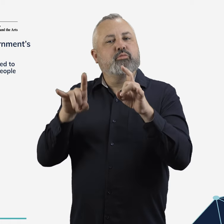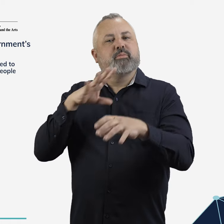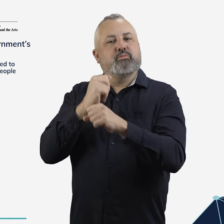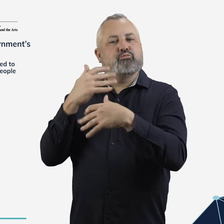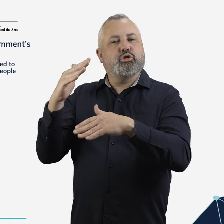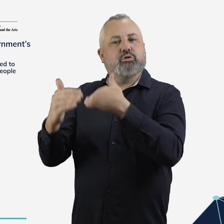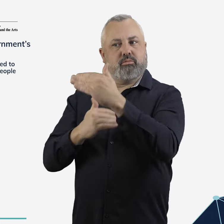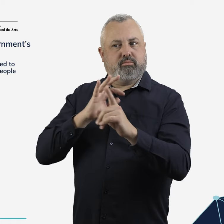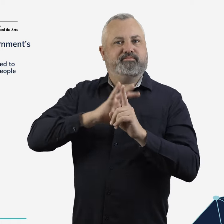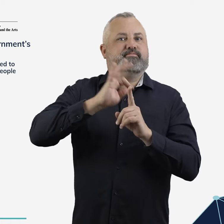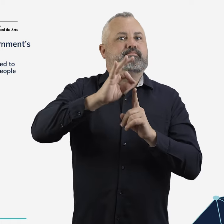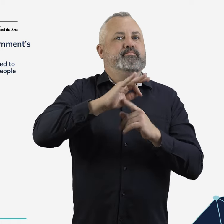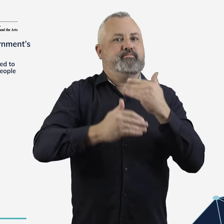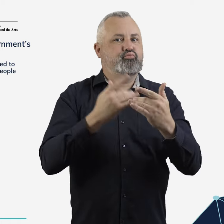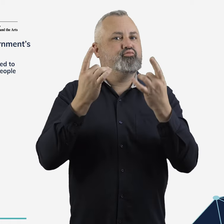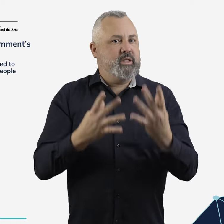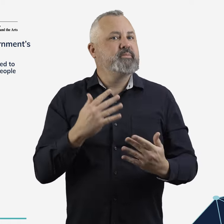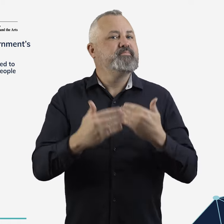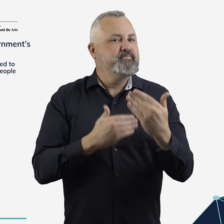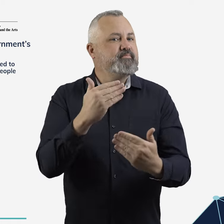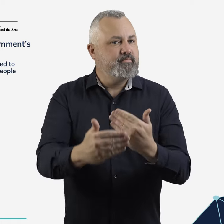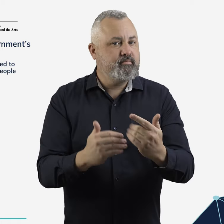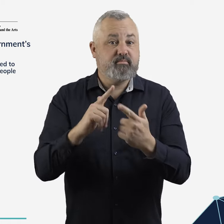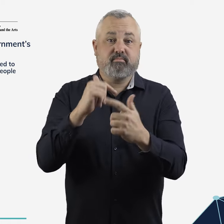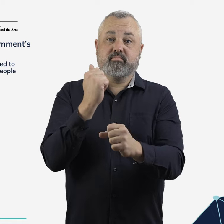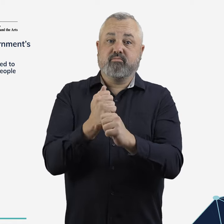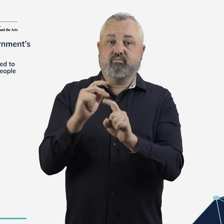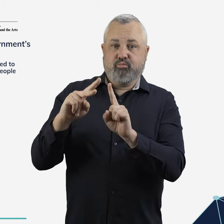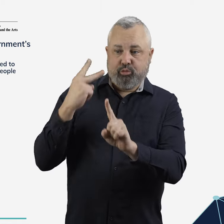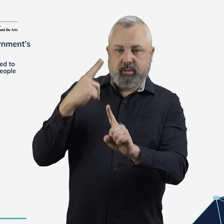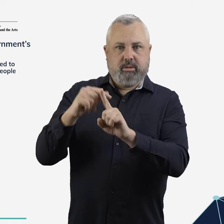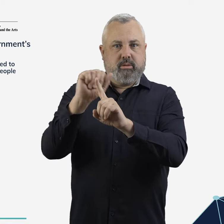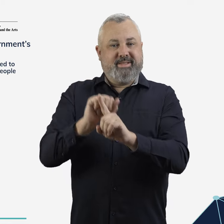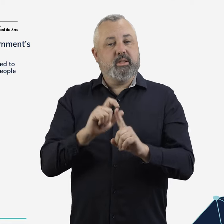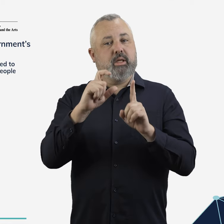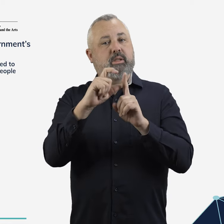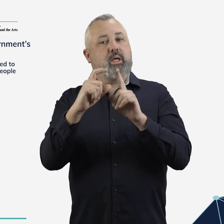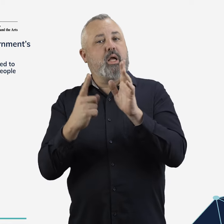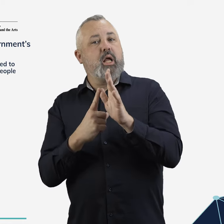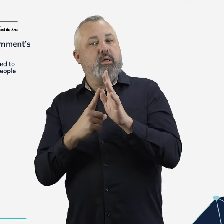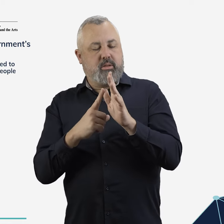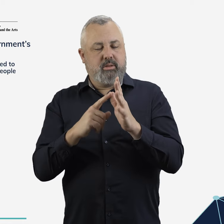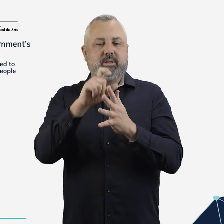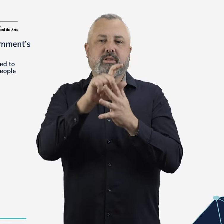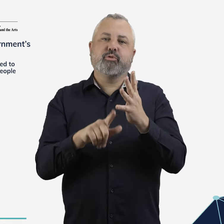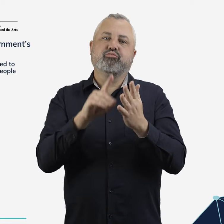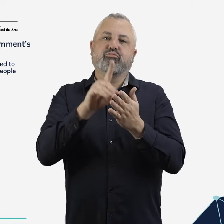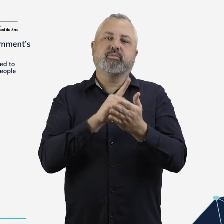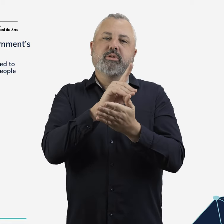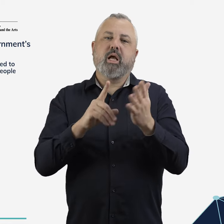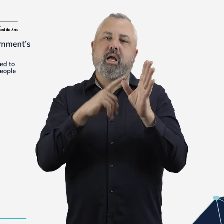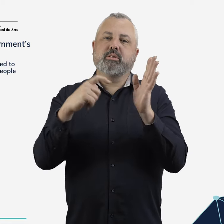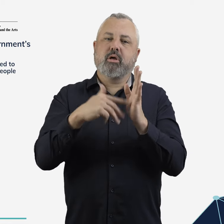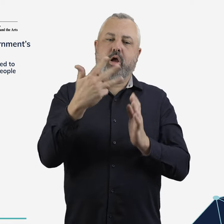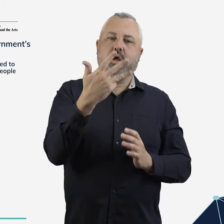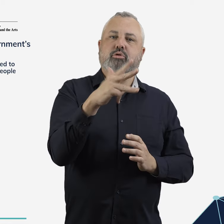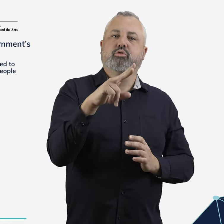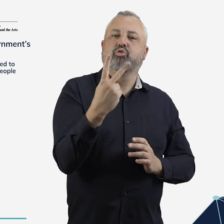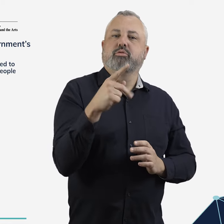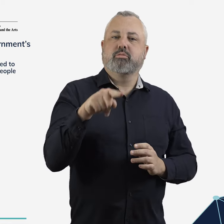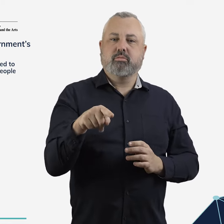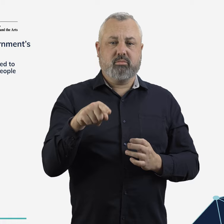(Disability Royal Commission), including modernising the Disability Discrimination Act 1992 (Cth) (DDA),